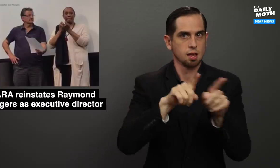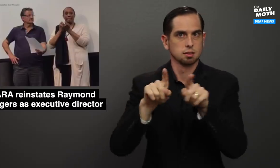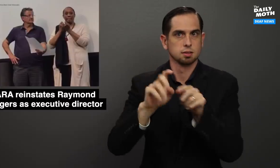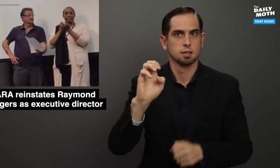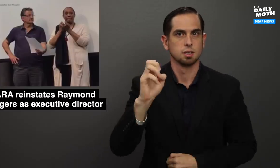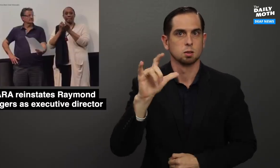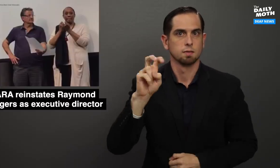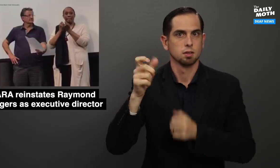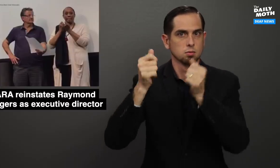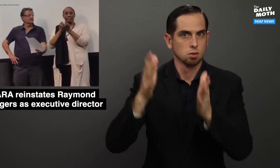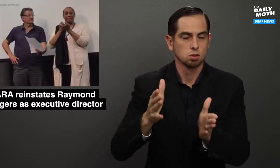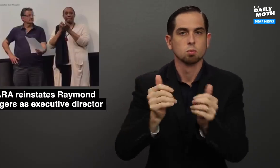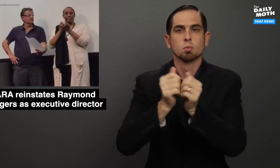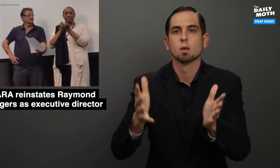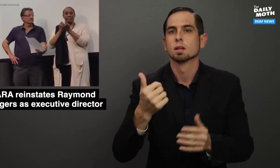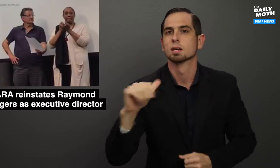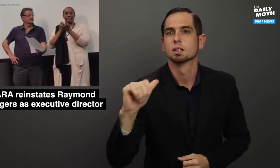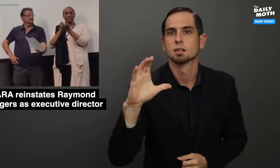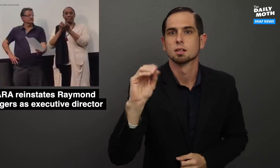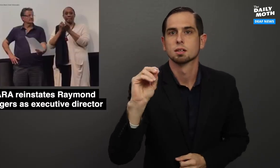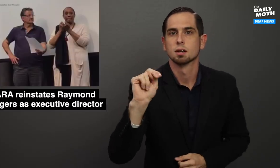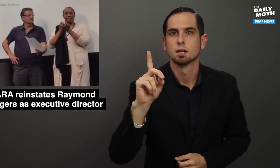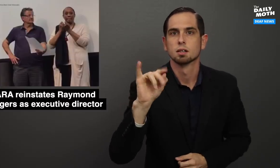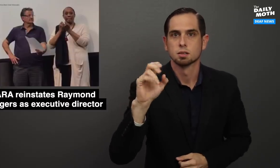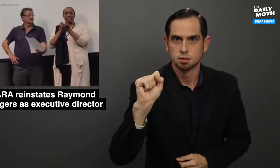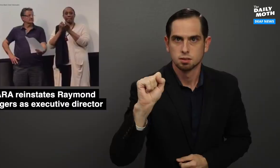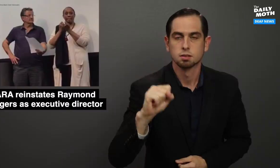as executive director without any conditions,